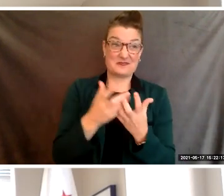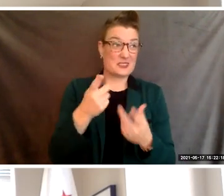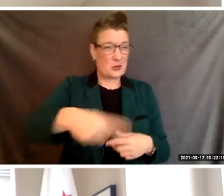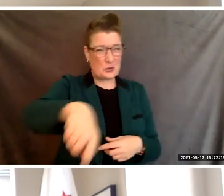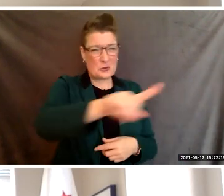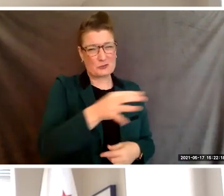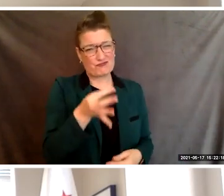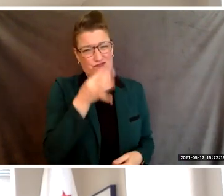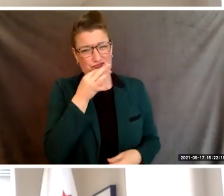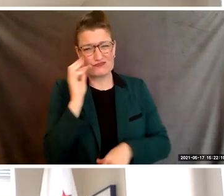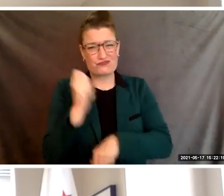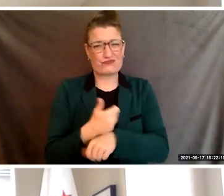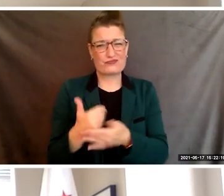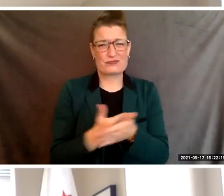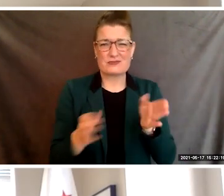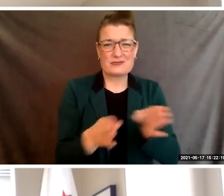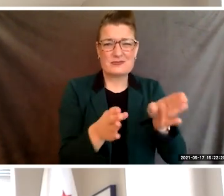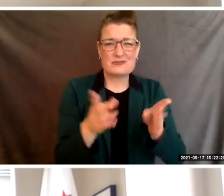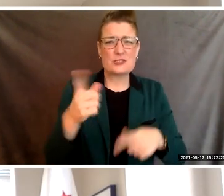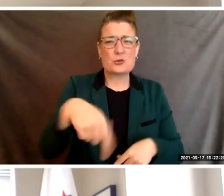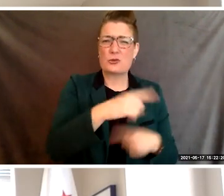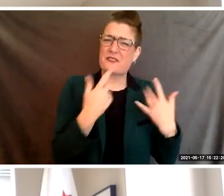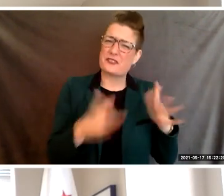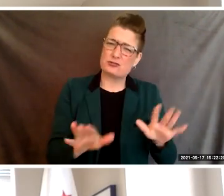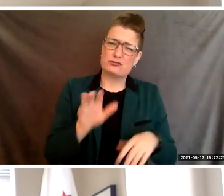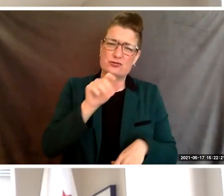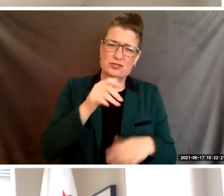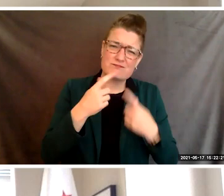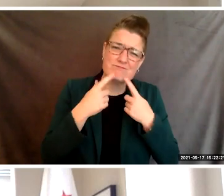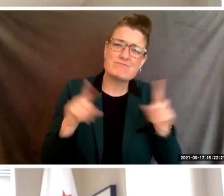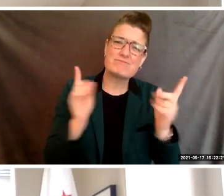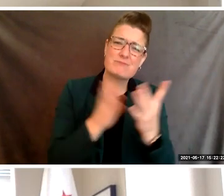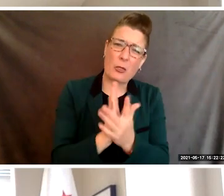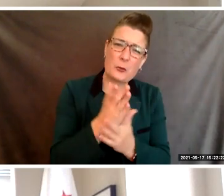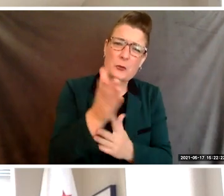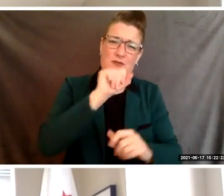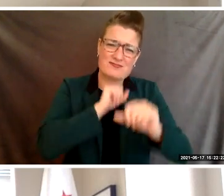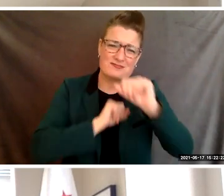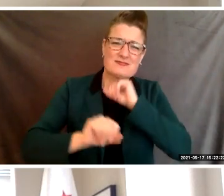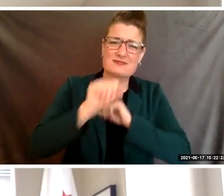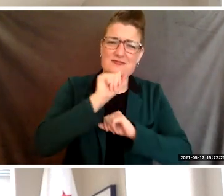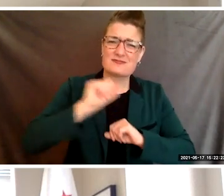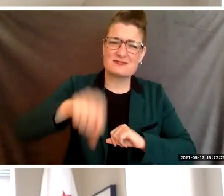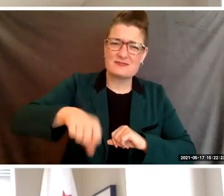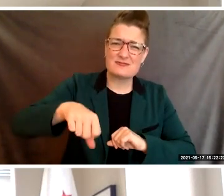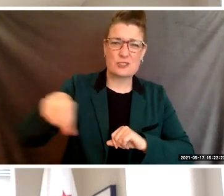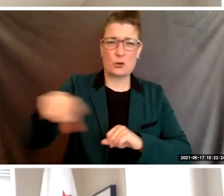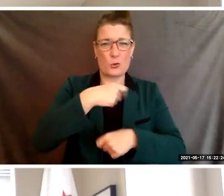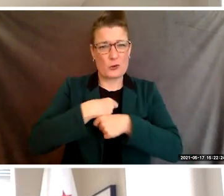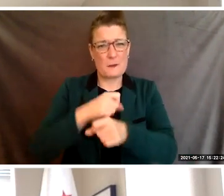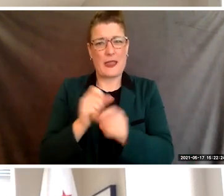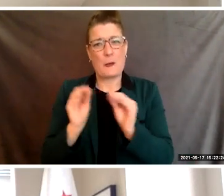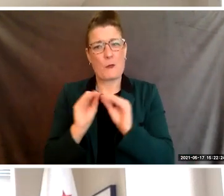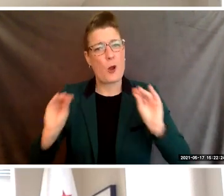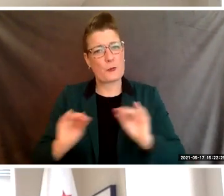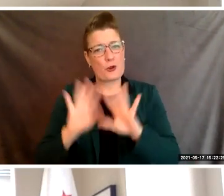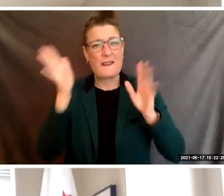You have overcome the adversity of this past year and are creating a brighter future for you and for your families.